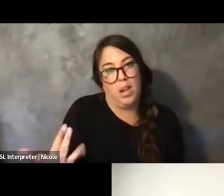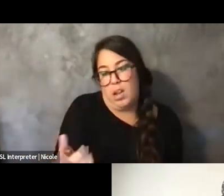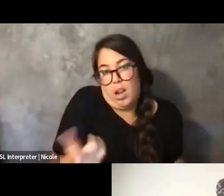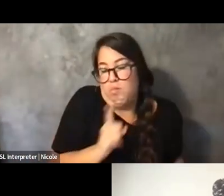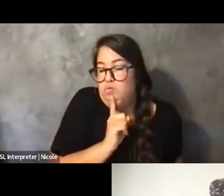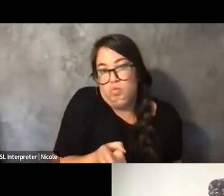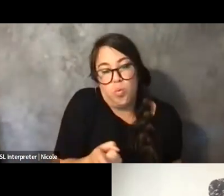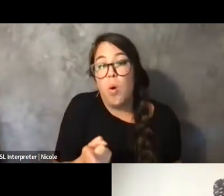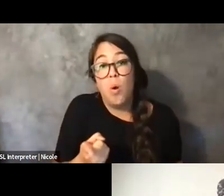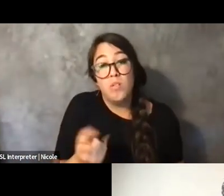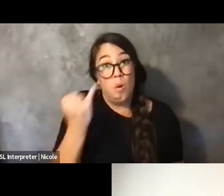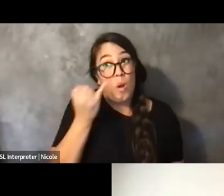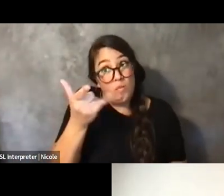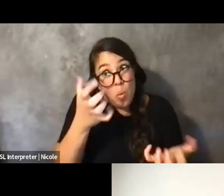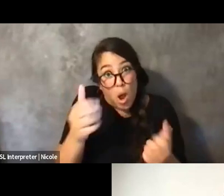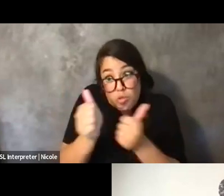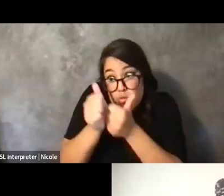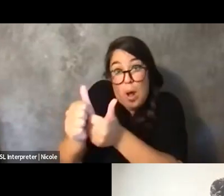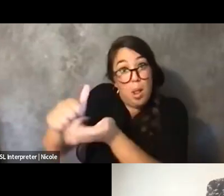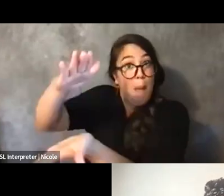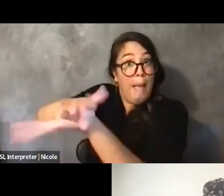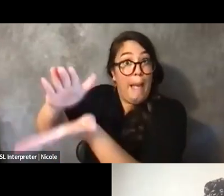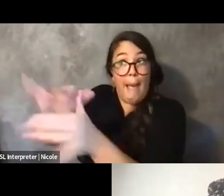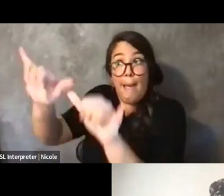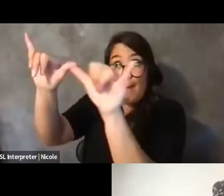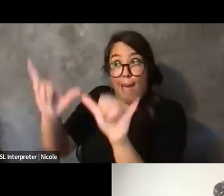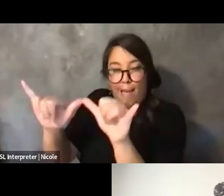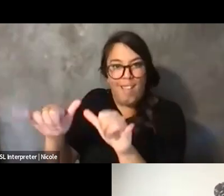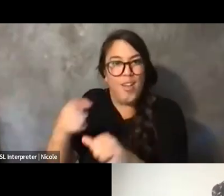you're going to do it in an exploitive way.